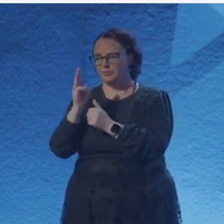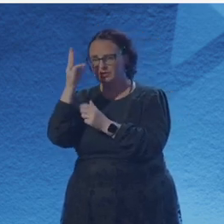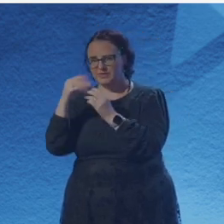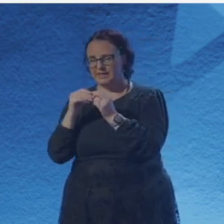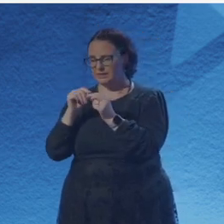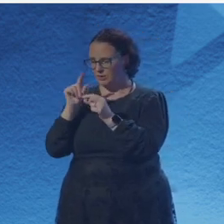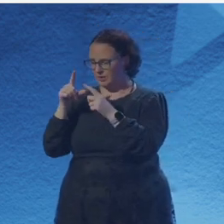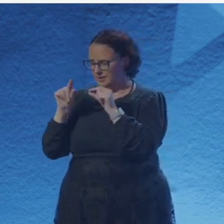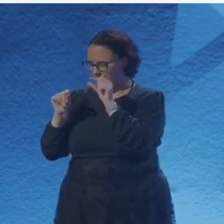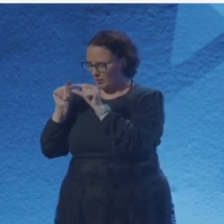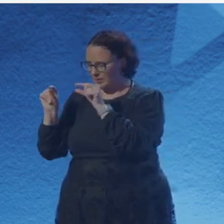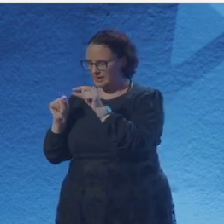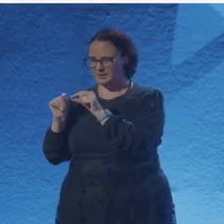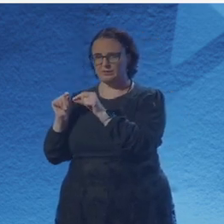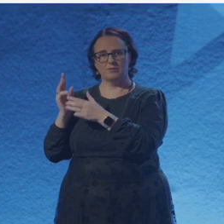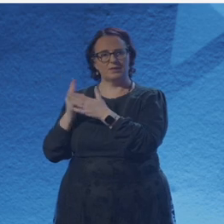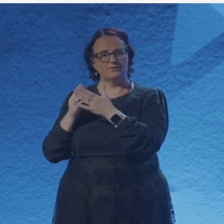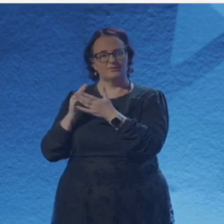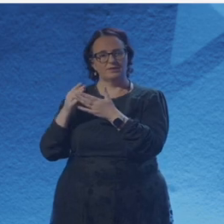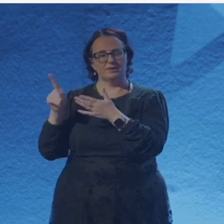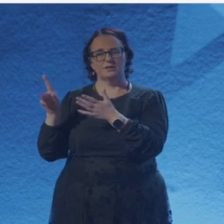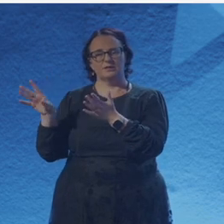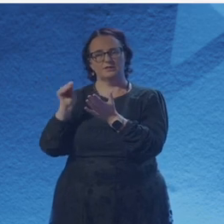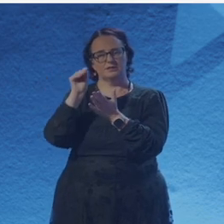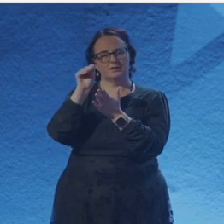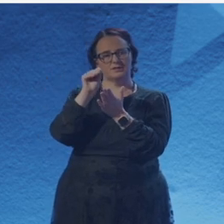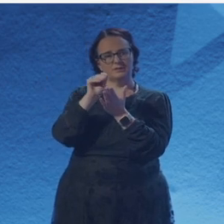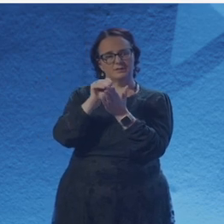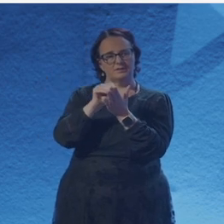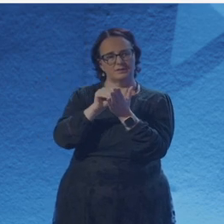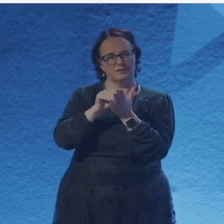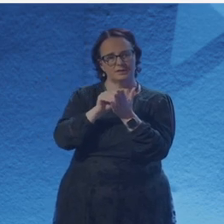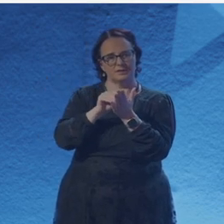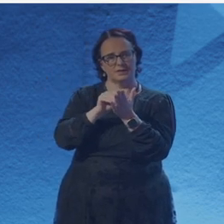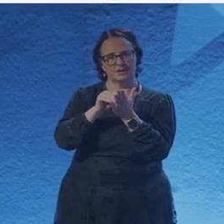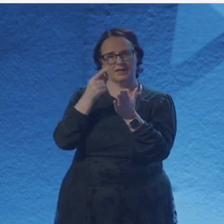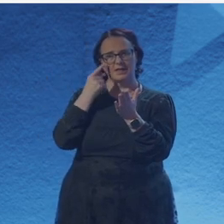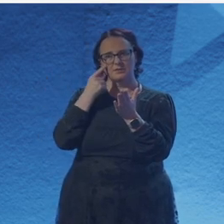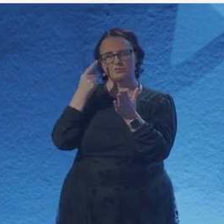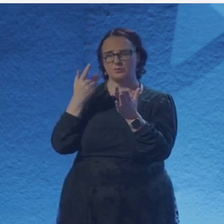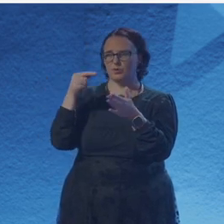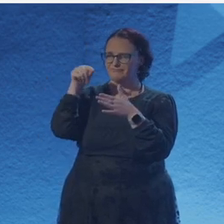And I think that I think poetry is, for me, a distillation of thoughts. And I always am